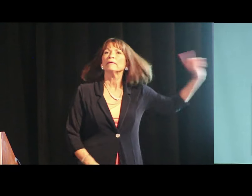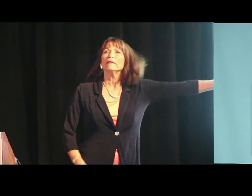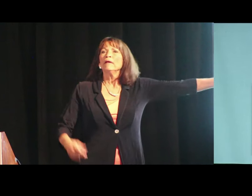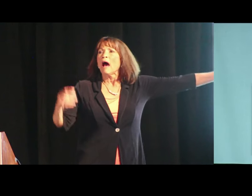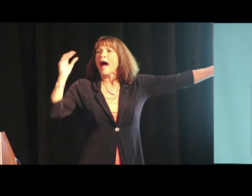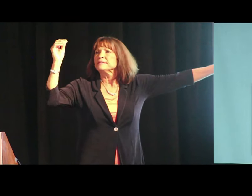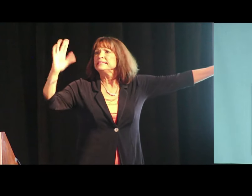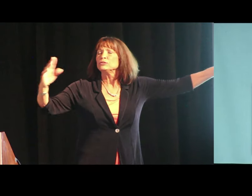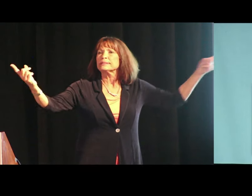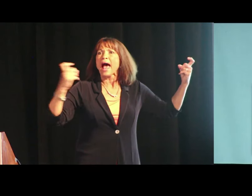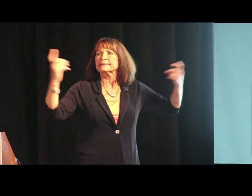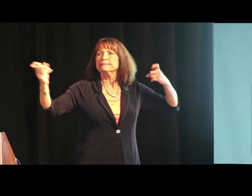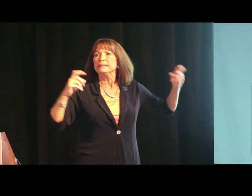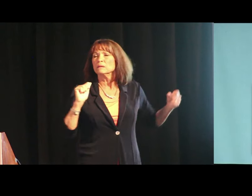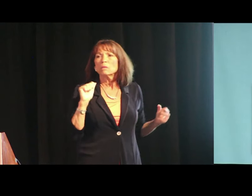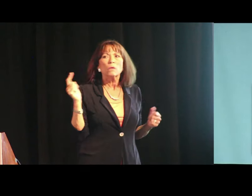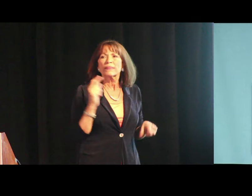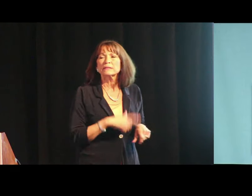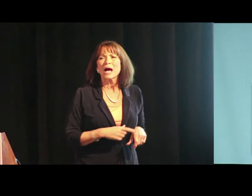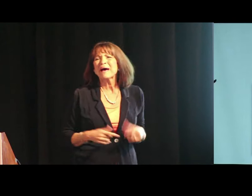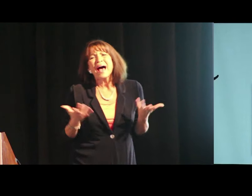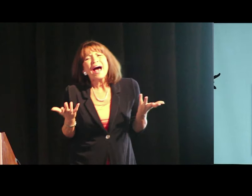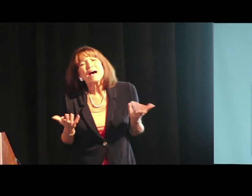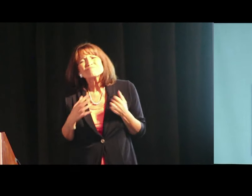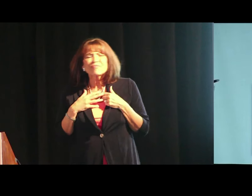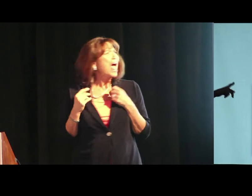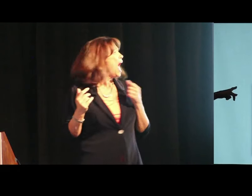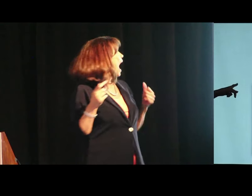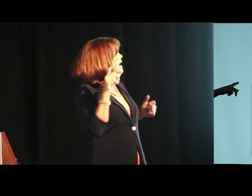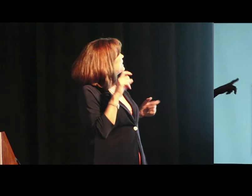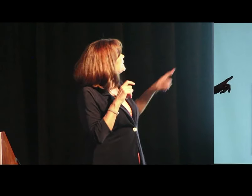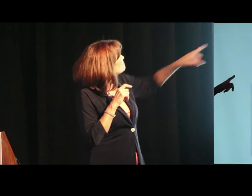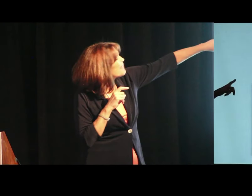I have teachers asking me all the time, I need this. A good curriculum